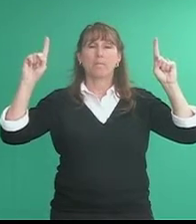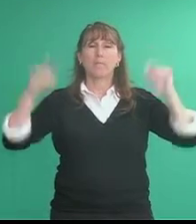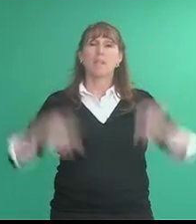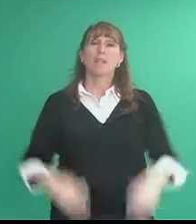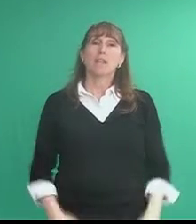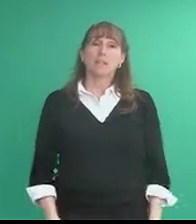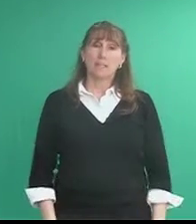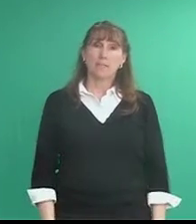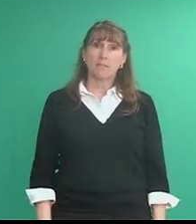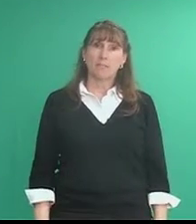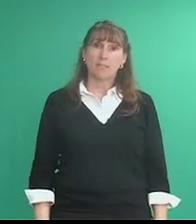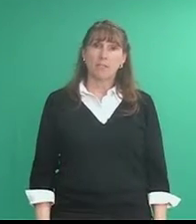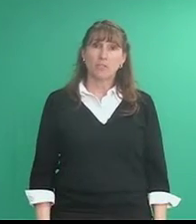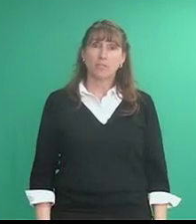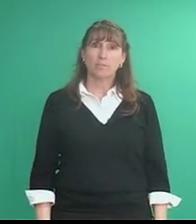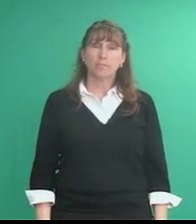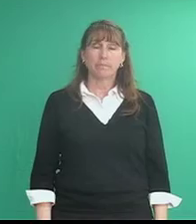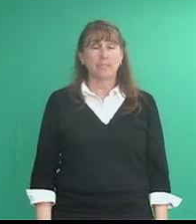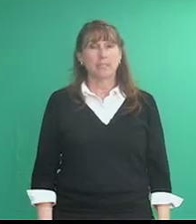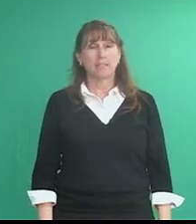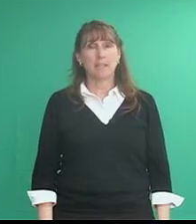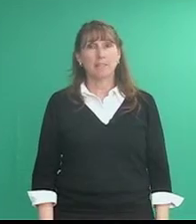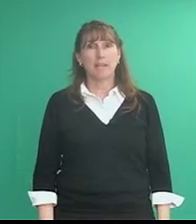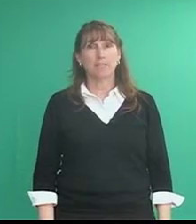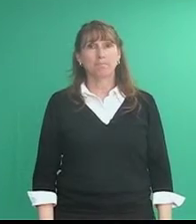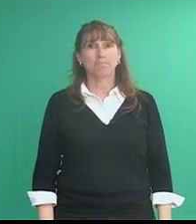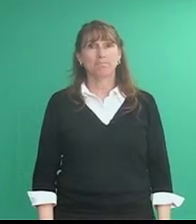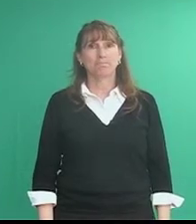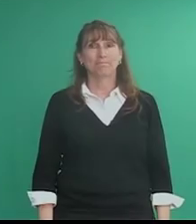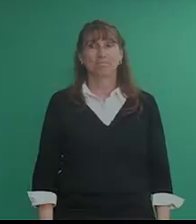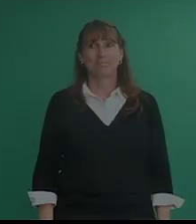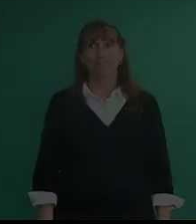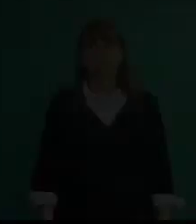that's it for lesson 2. 'till next time.